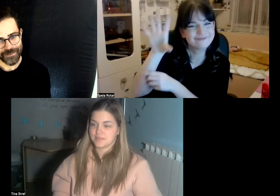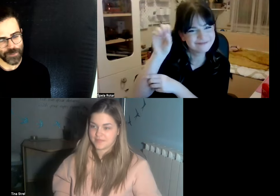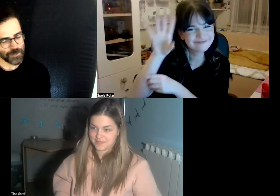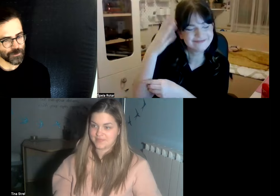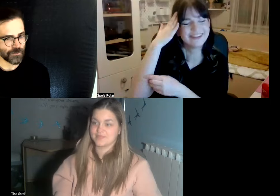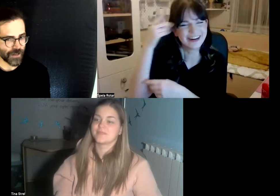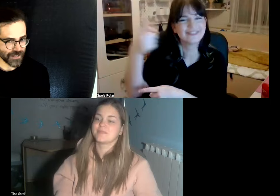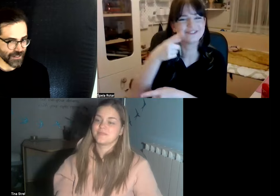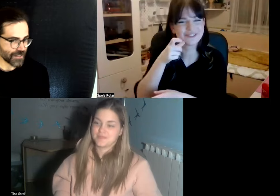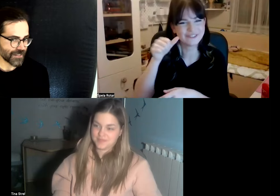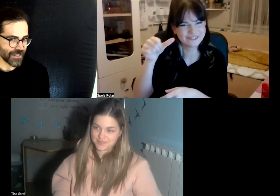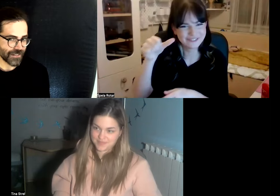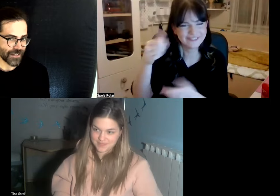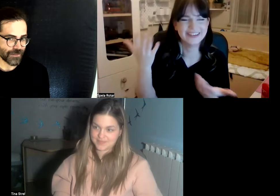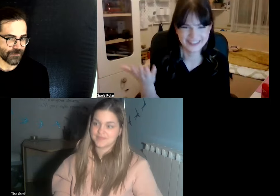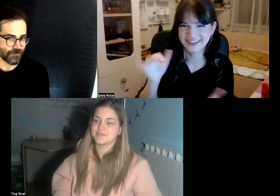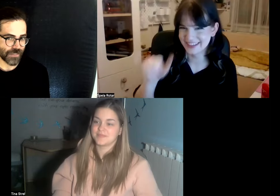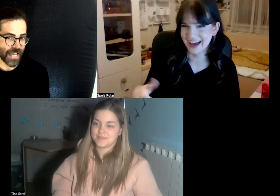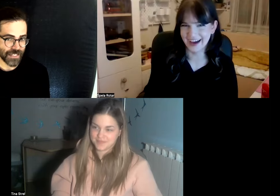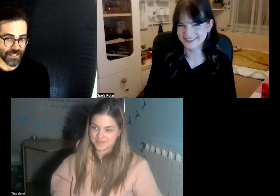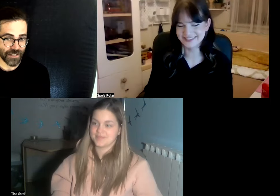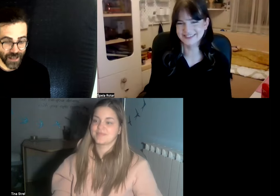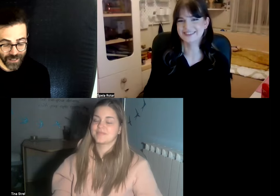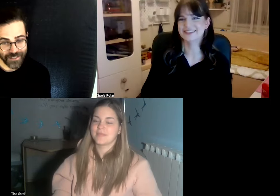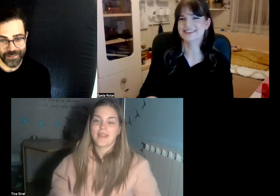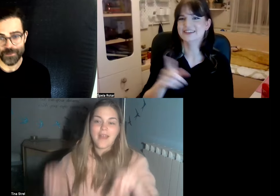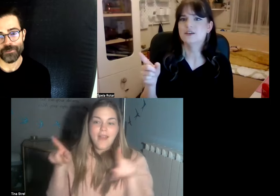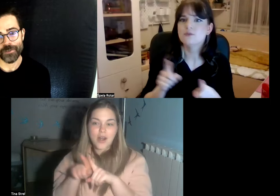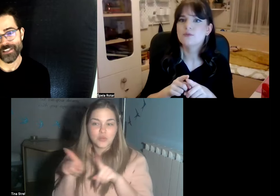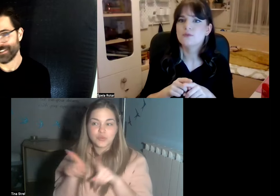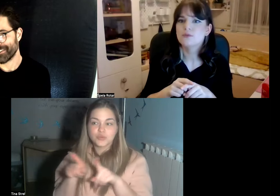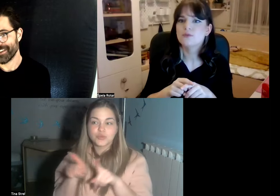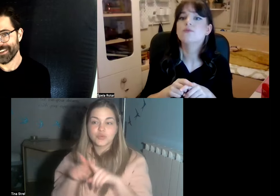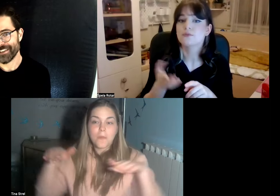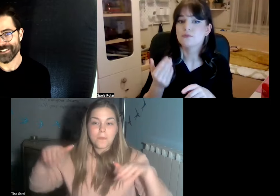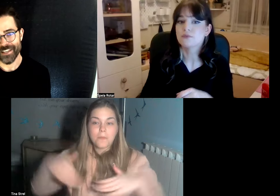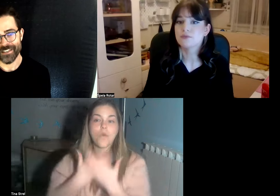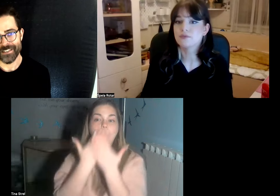visual devices that cast light so that we can understand